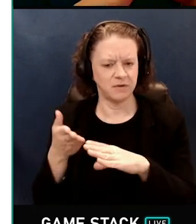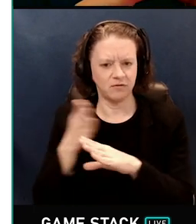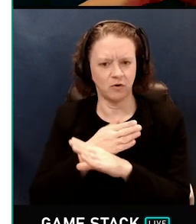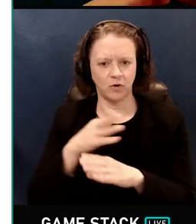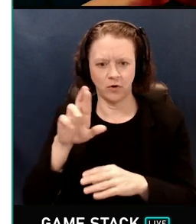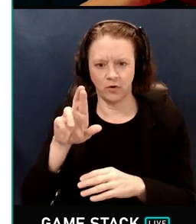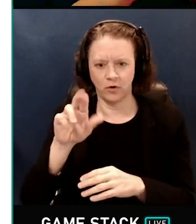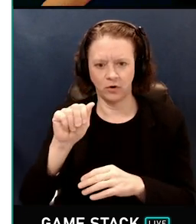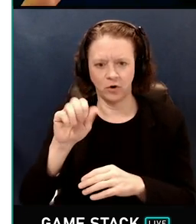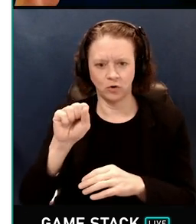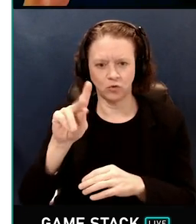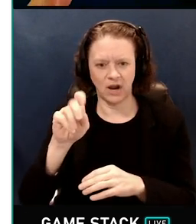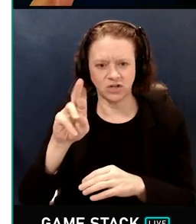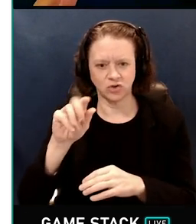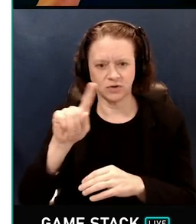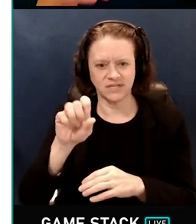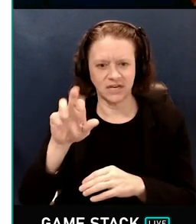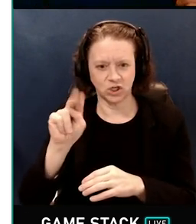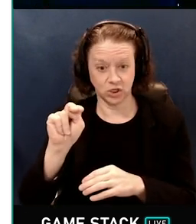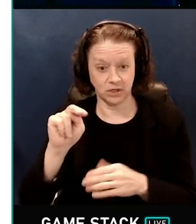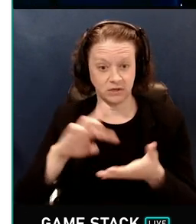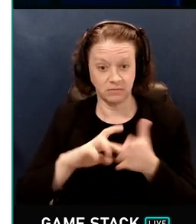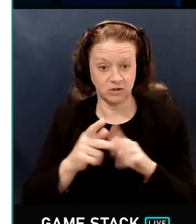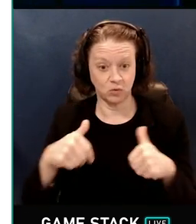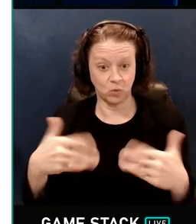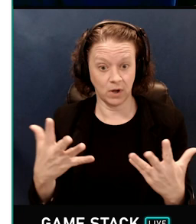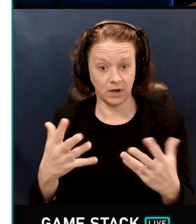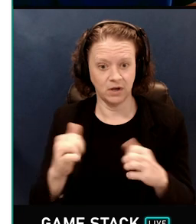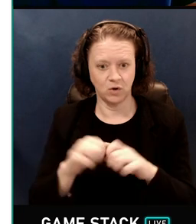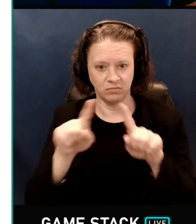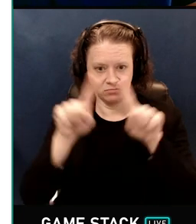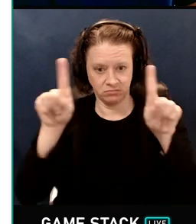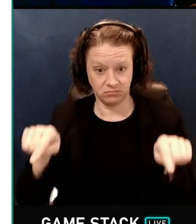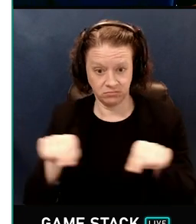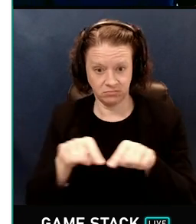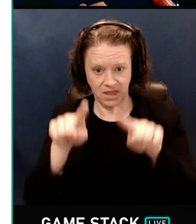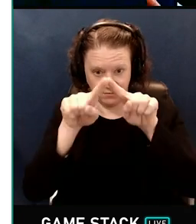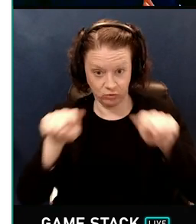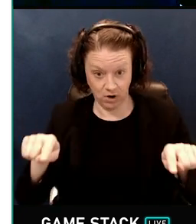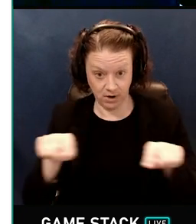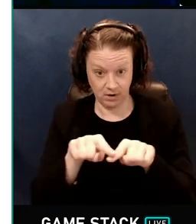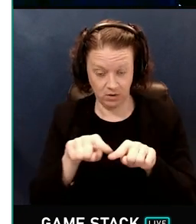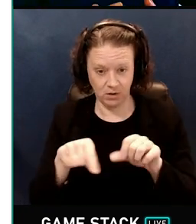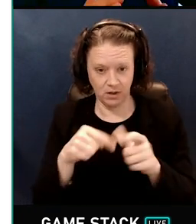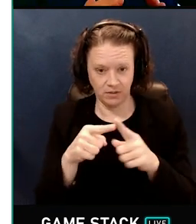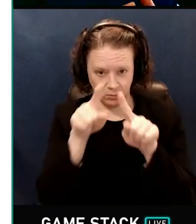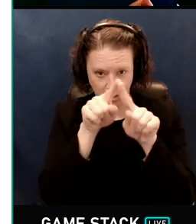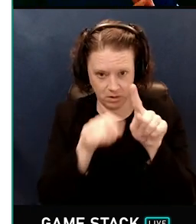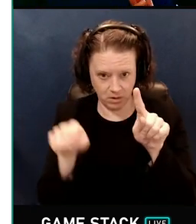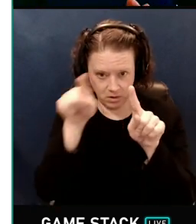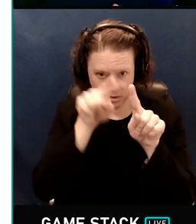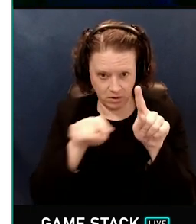where you loop over all the triangles in a scene and then the hardware can tell you which pixels each